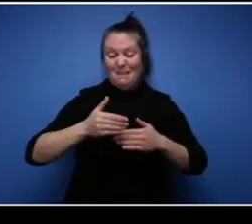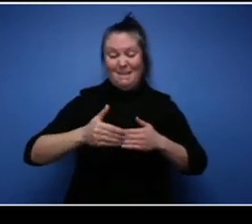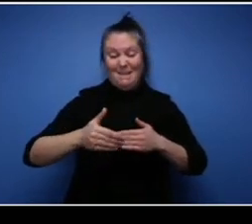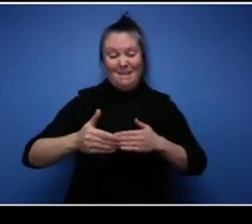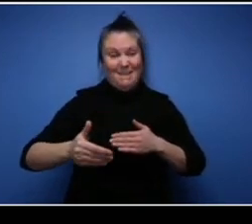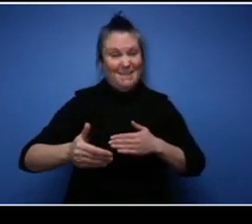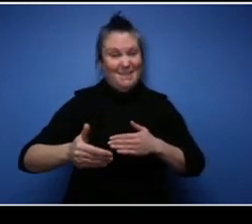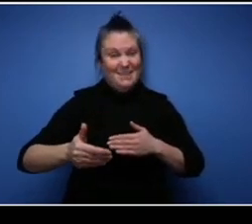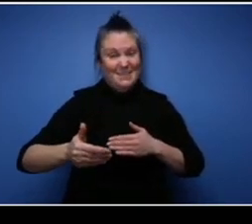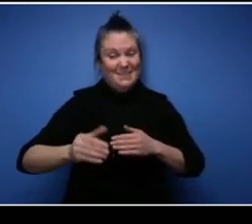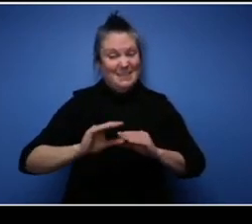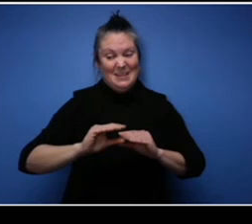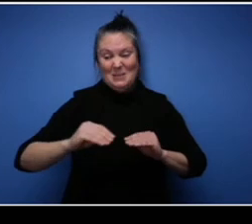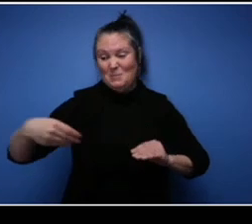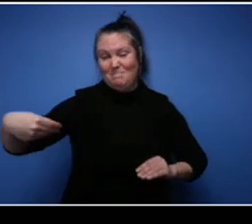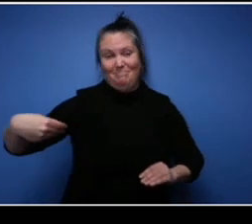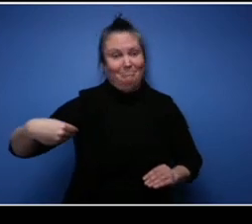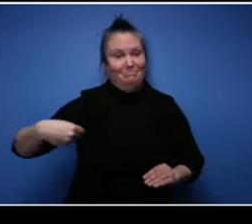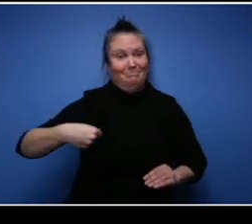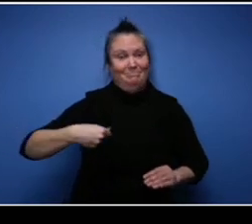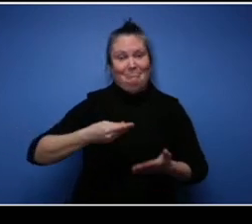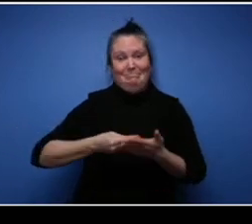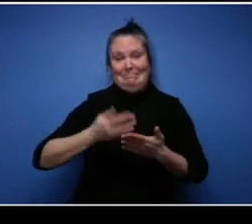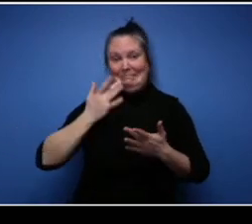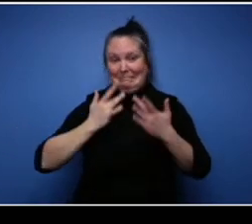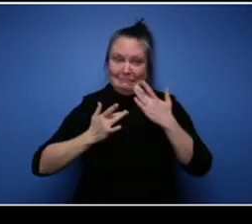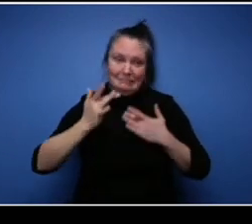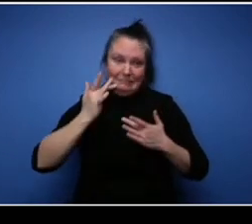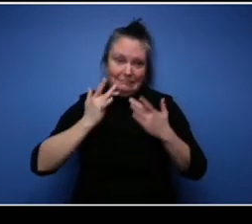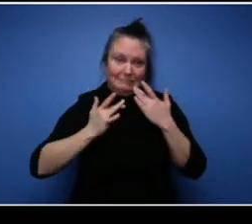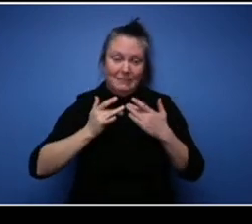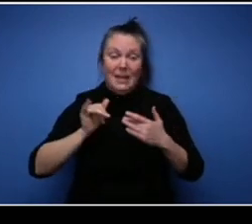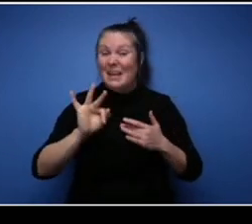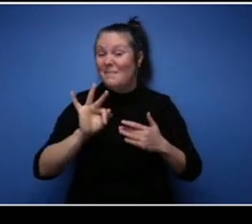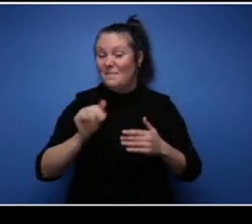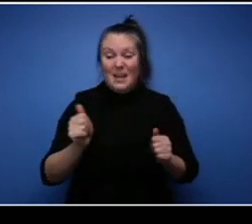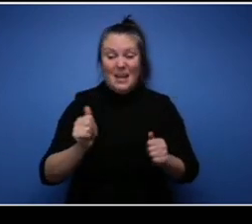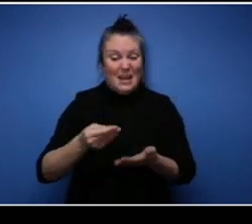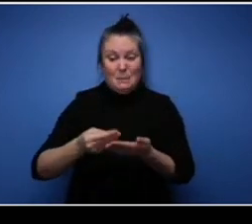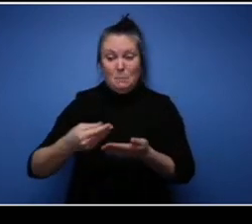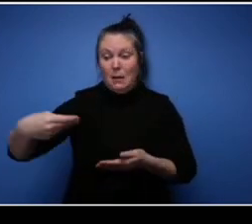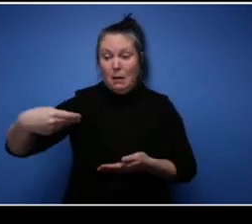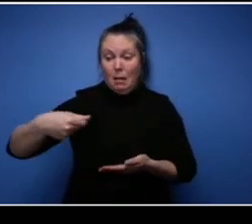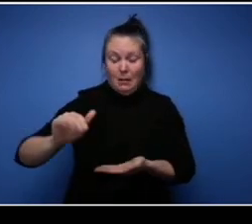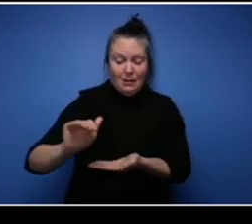take that money and put it, invest it back into your company and I think that's about